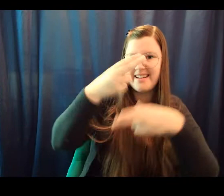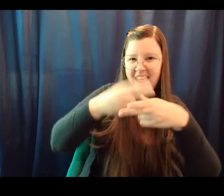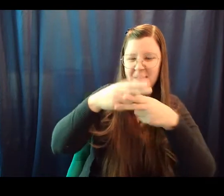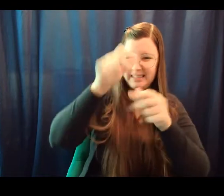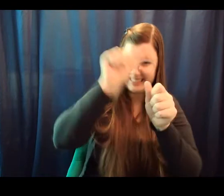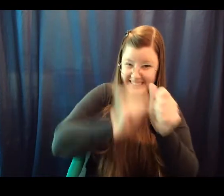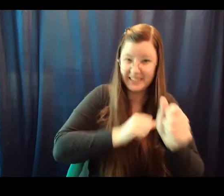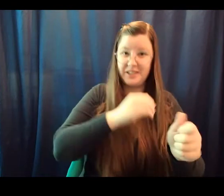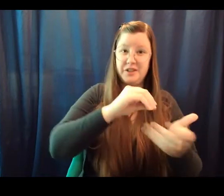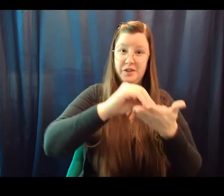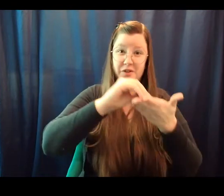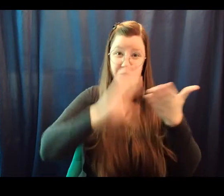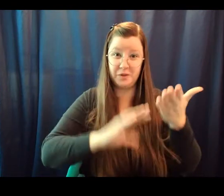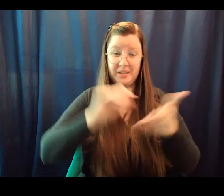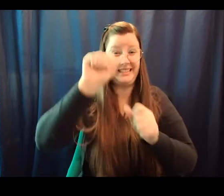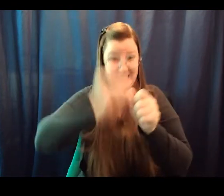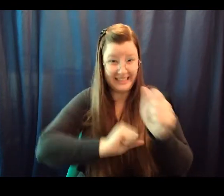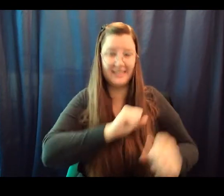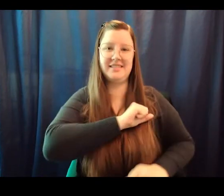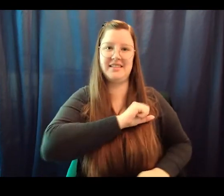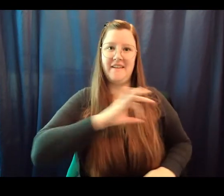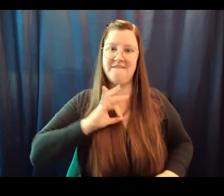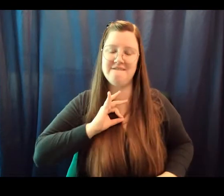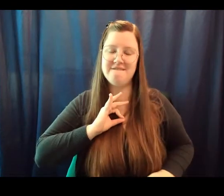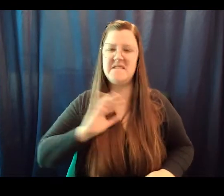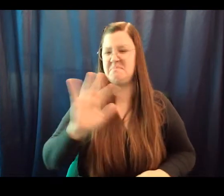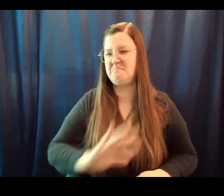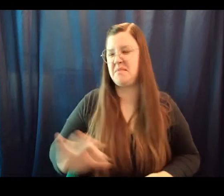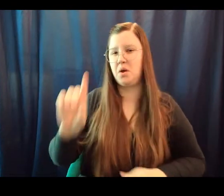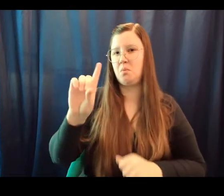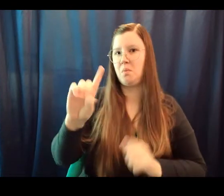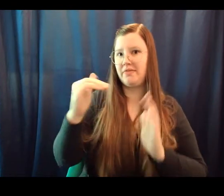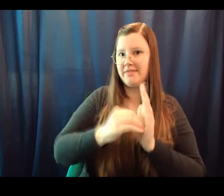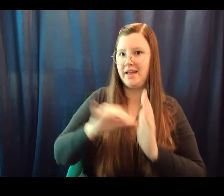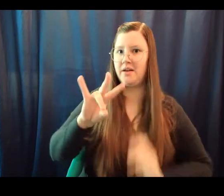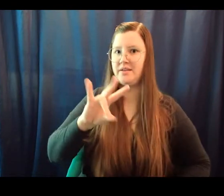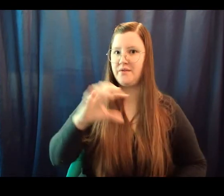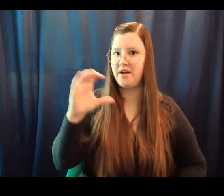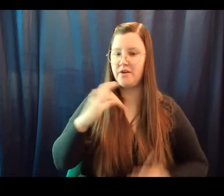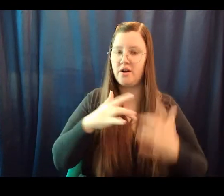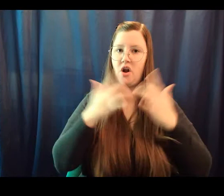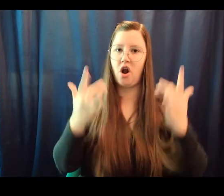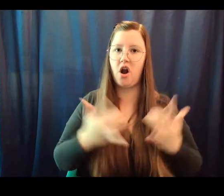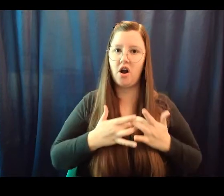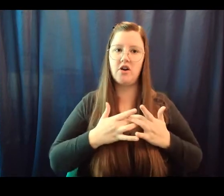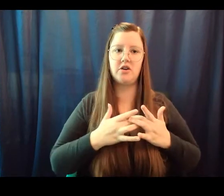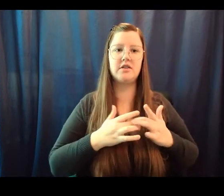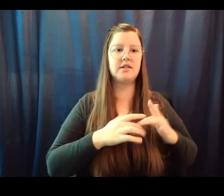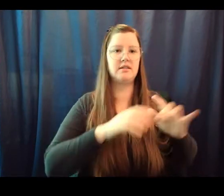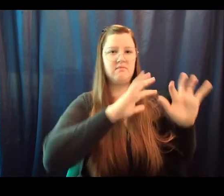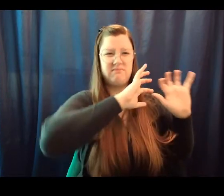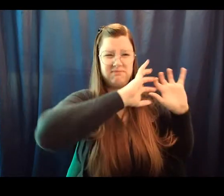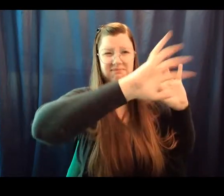all of the staff. There are roughly 1,700 hearts hung here in the hall in hopes that